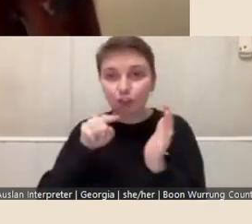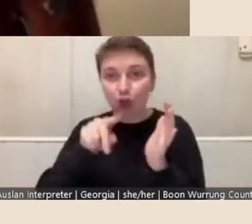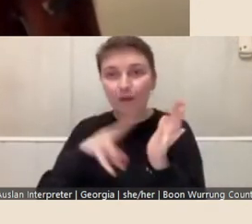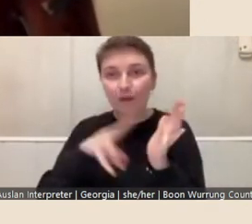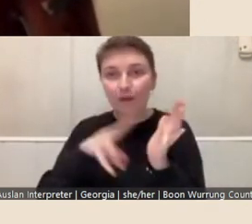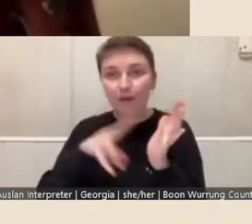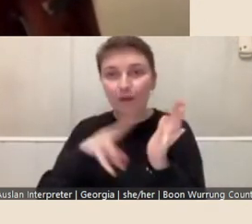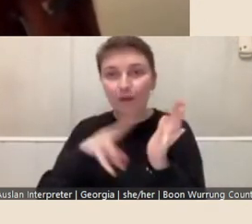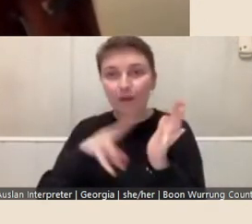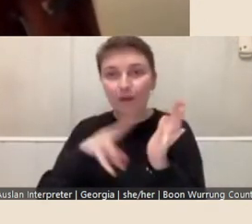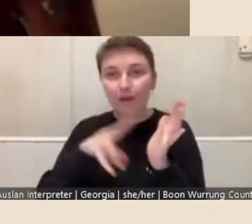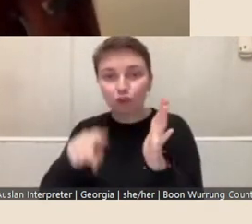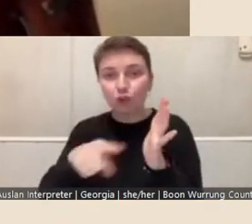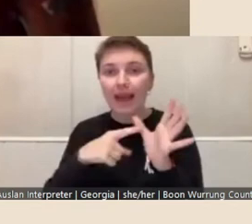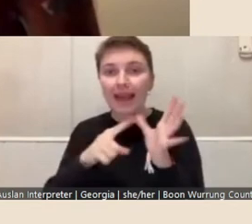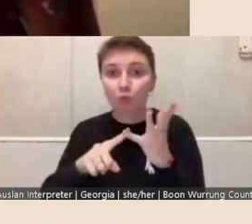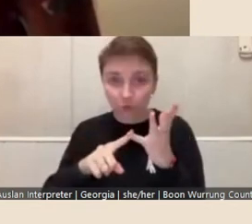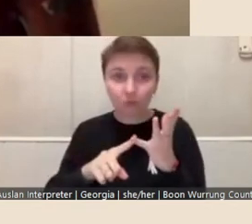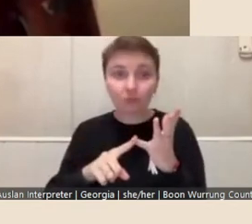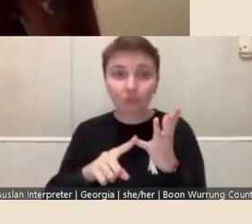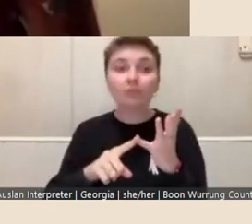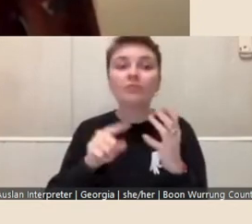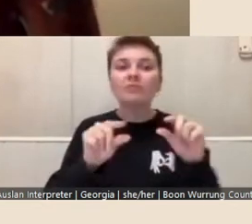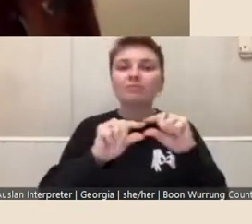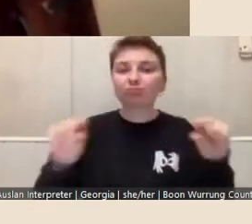is listed on the various application materials and information.